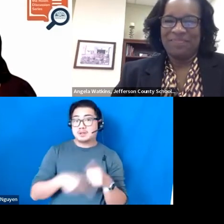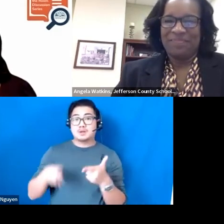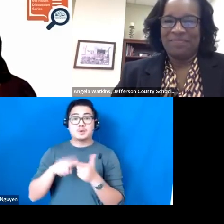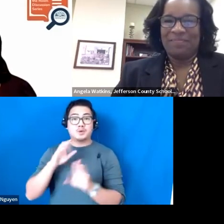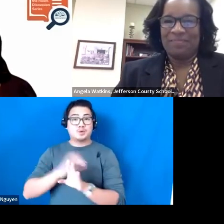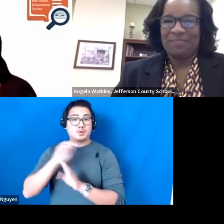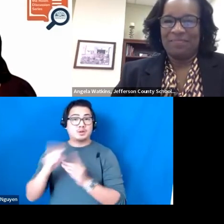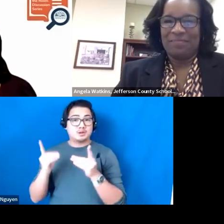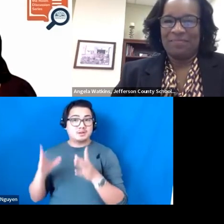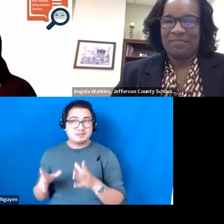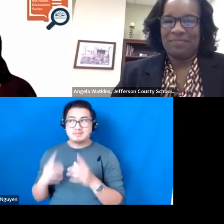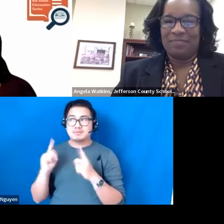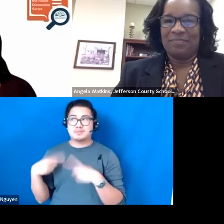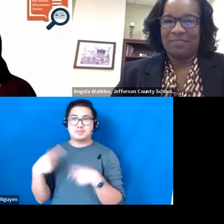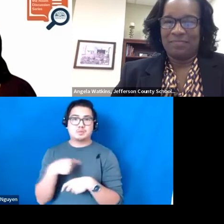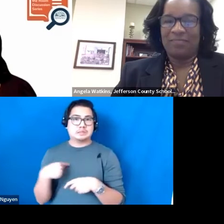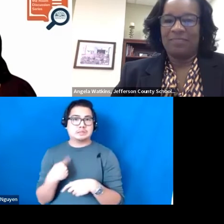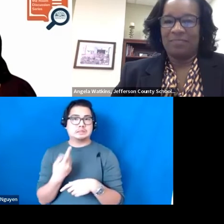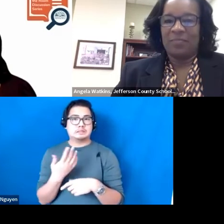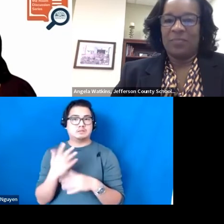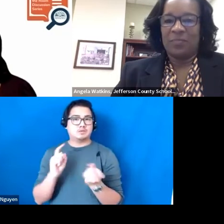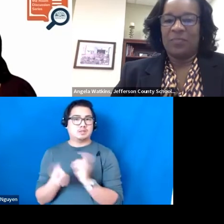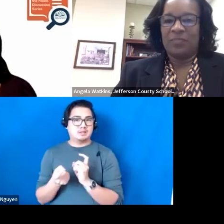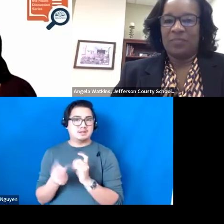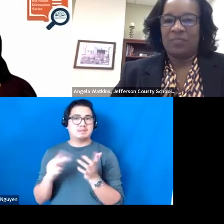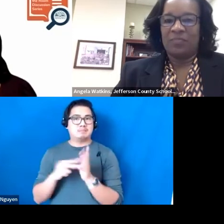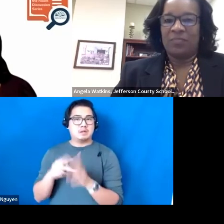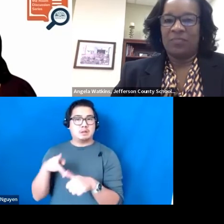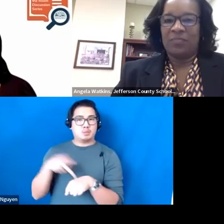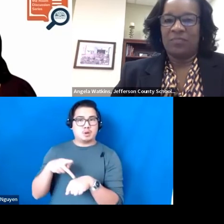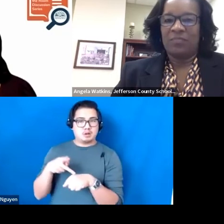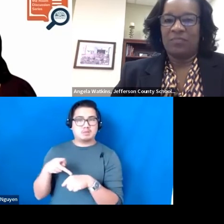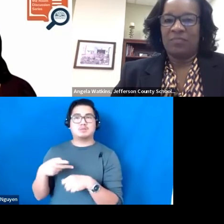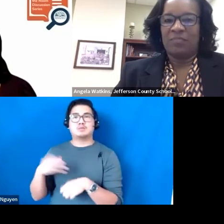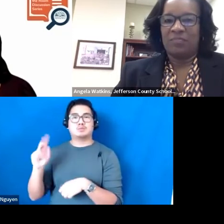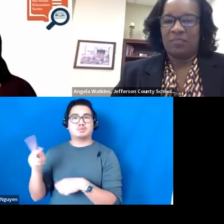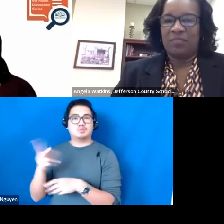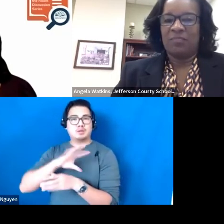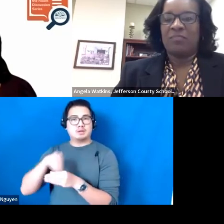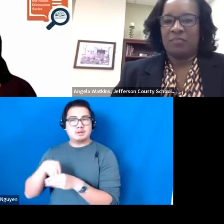We have added those individuals in there so that they have the full understanding of the Job description.